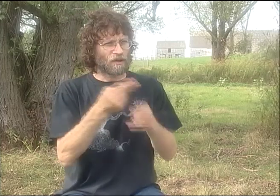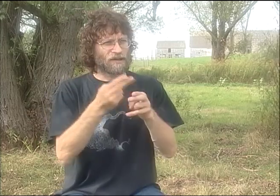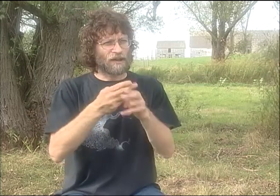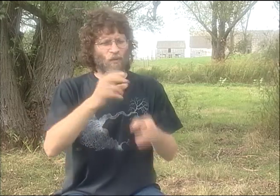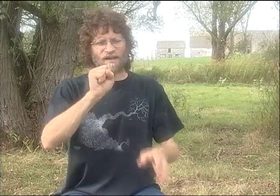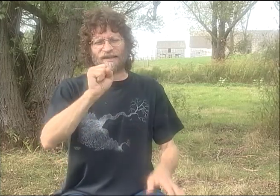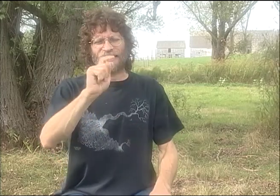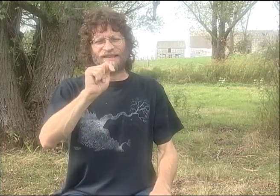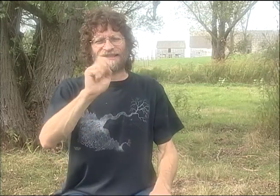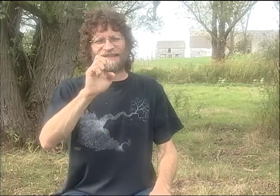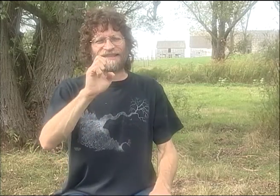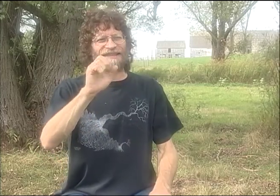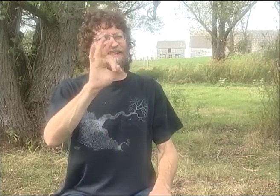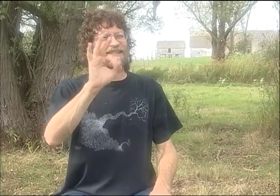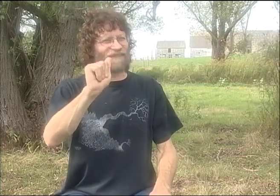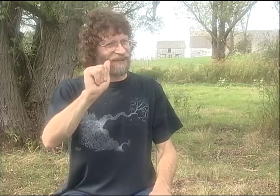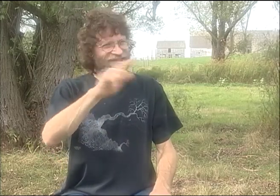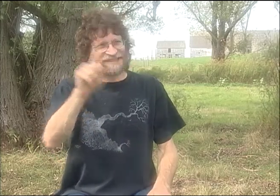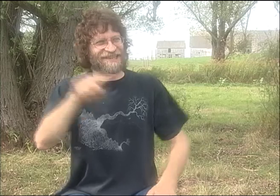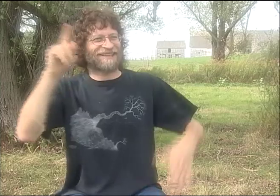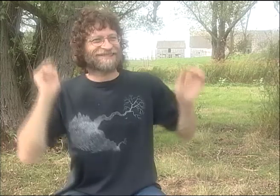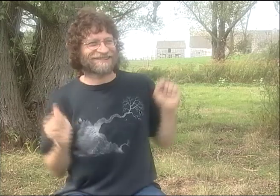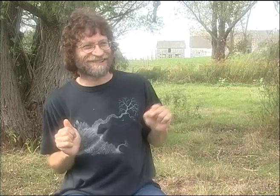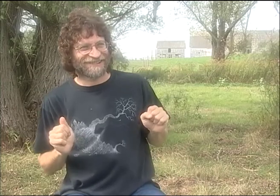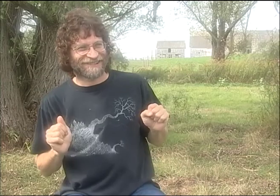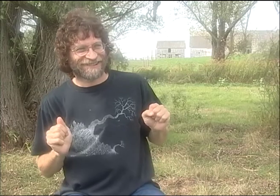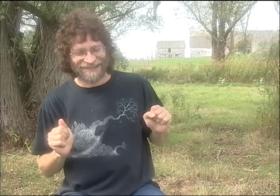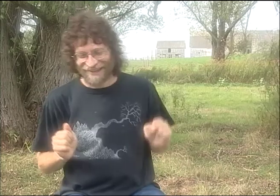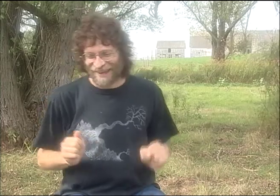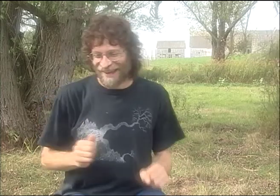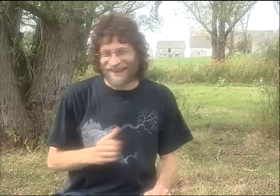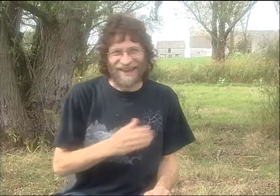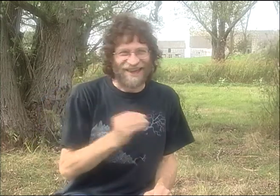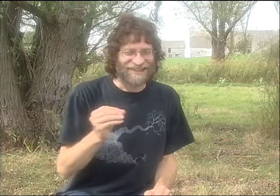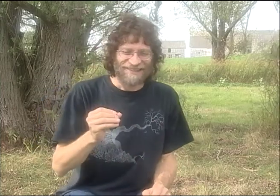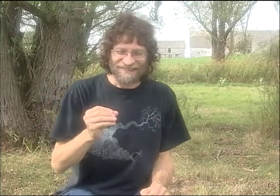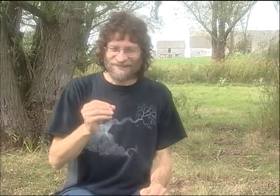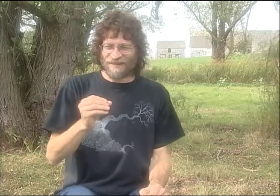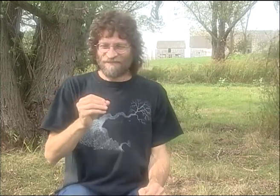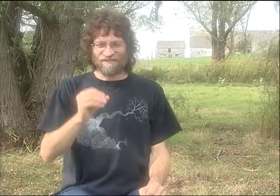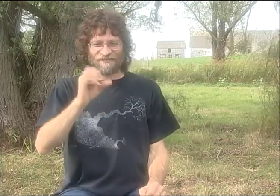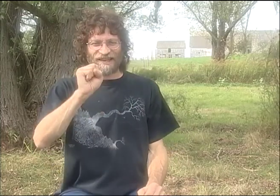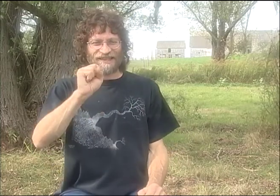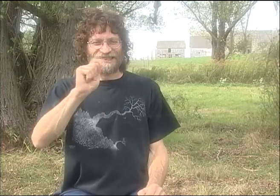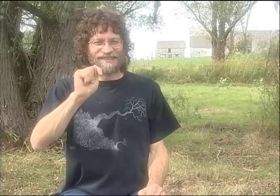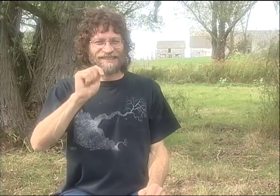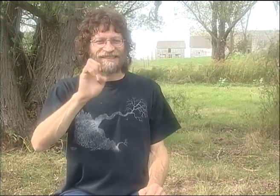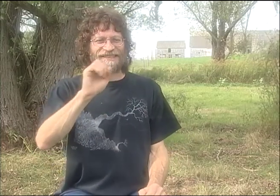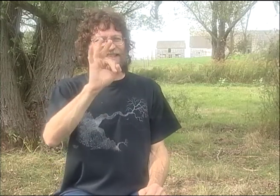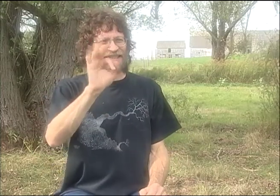THERE WAS A DANCE TEACHER AT NTID BACK AT THAT TIME NAMED STEFA Z.